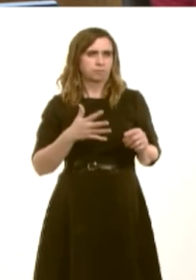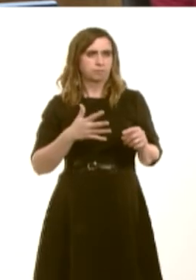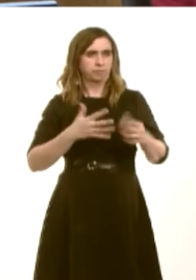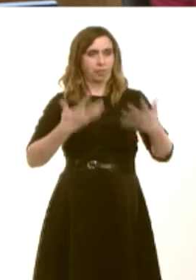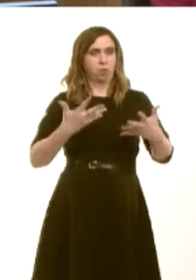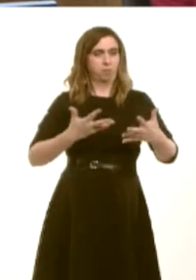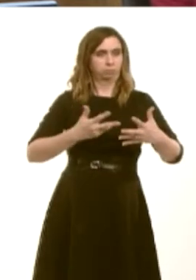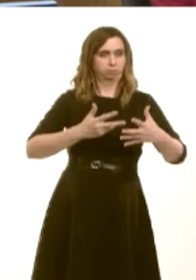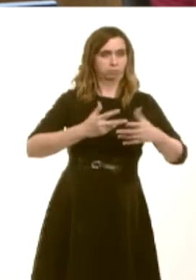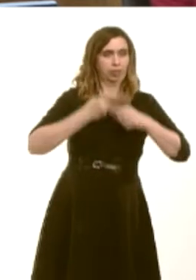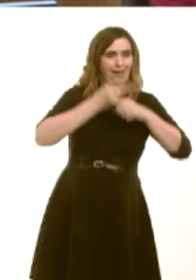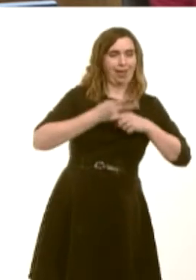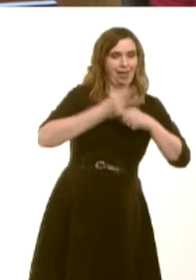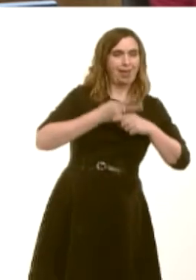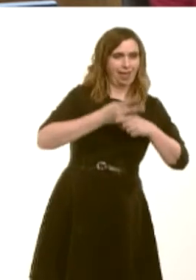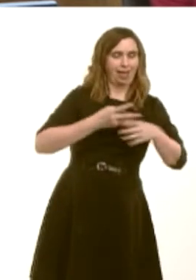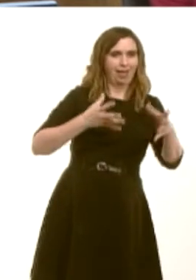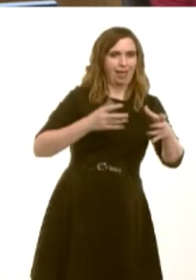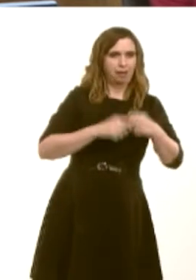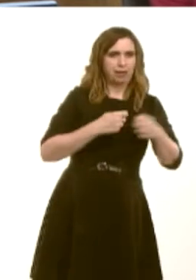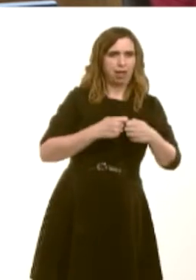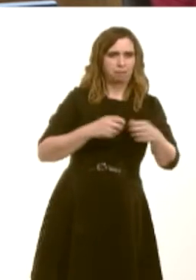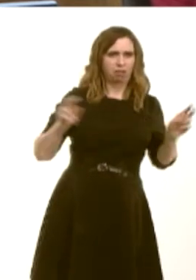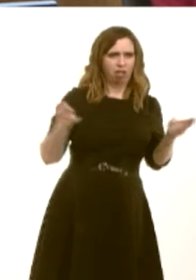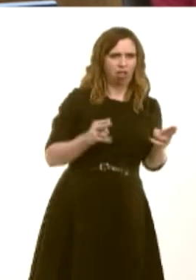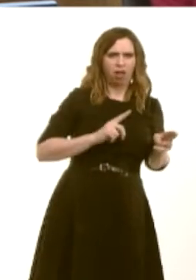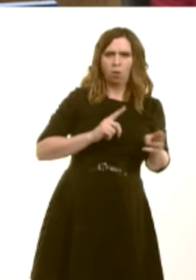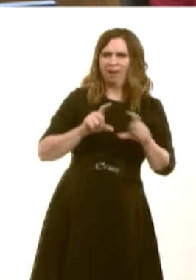is undermined by the use of vouchers. It is a matter for local authorities, of course,